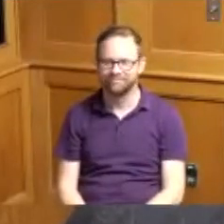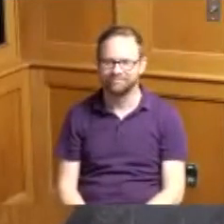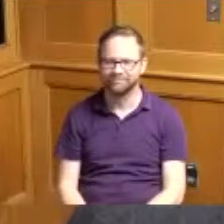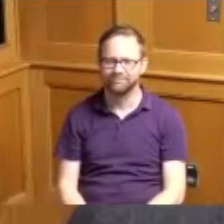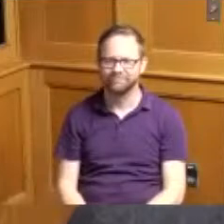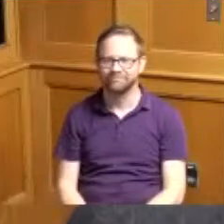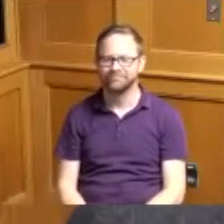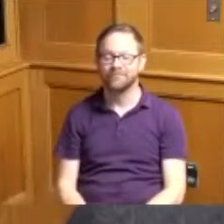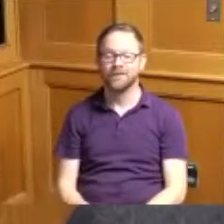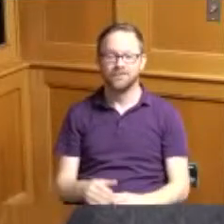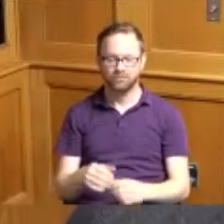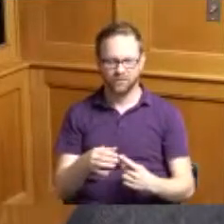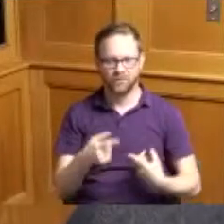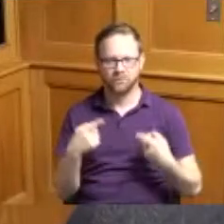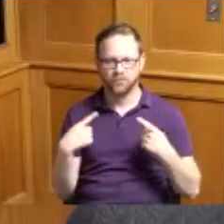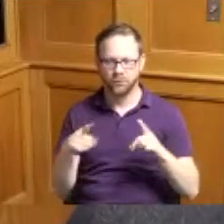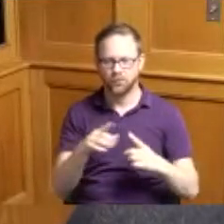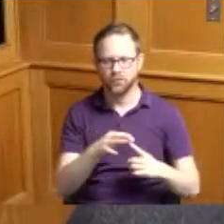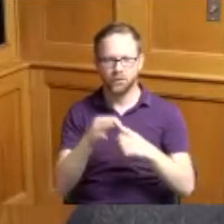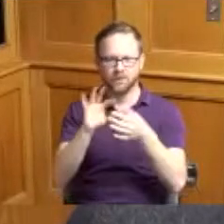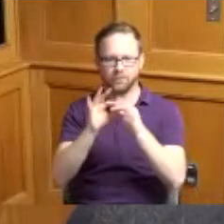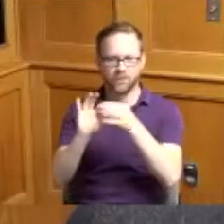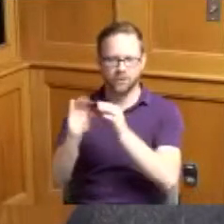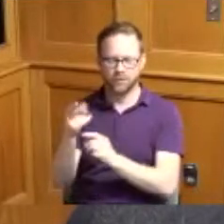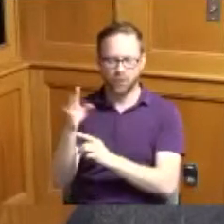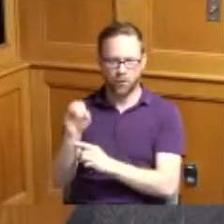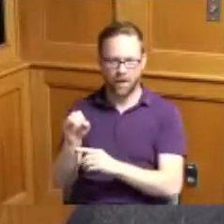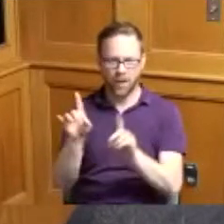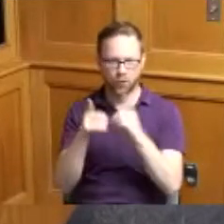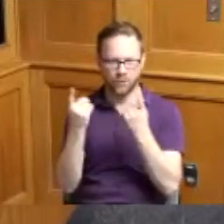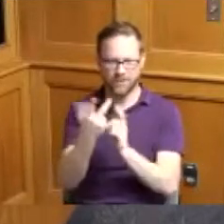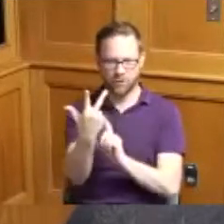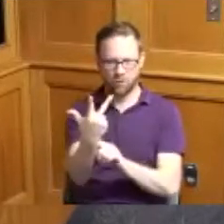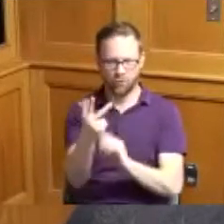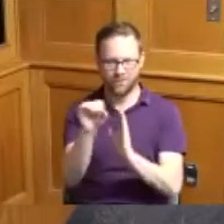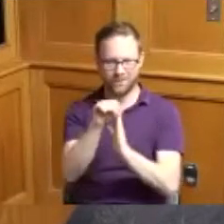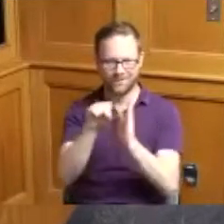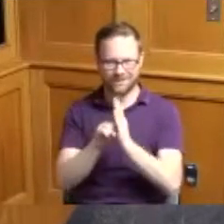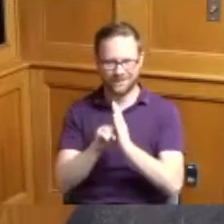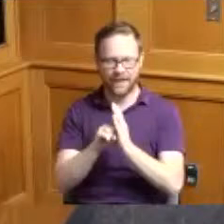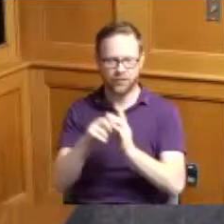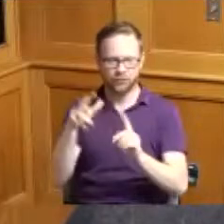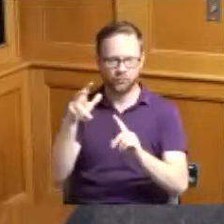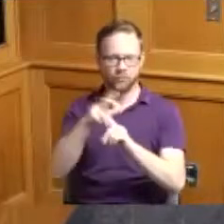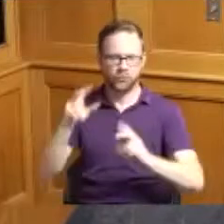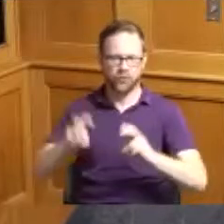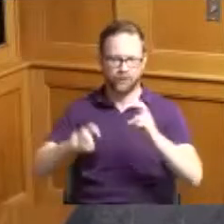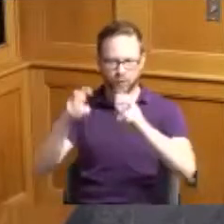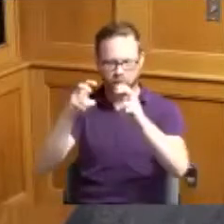the Special Olympics Ohio Division three state championship and Commissioner Driehaus will